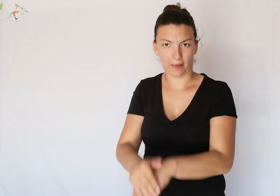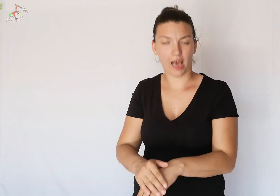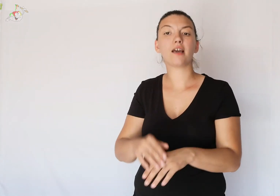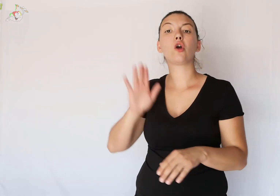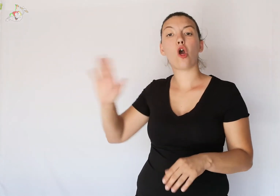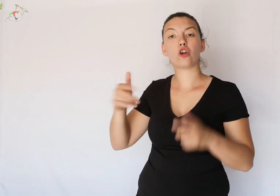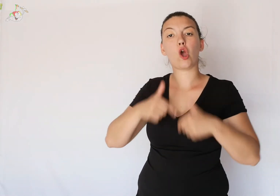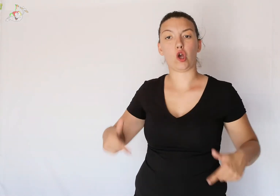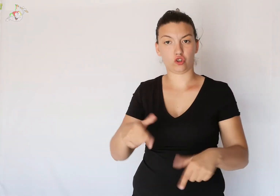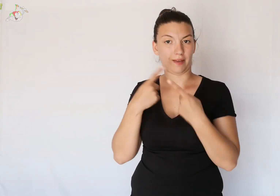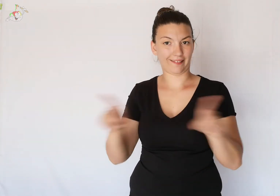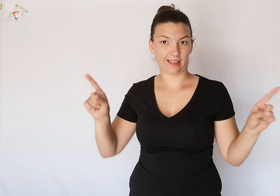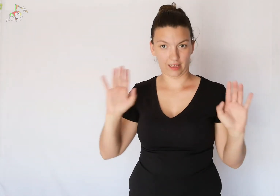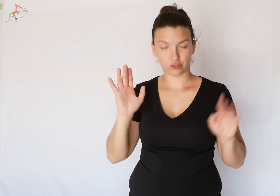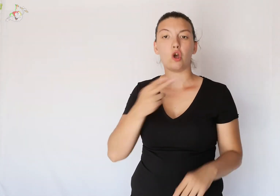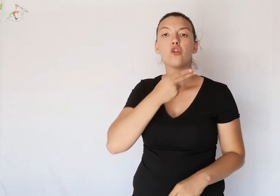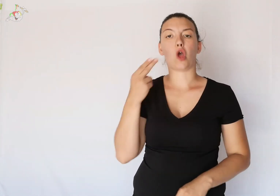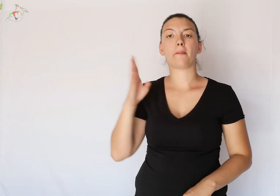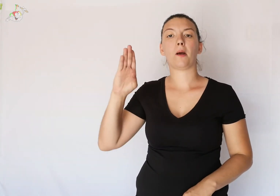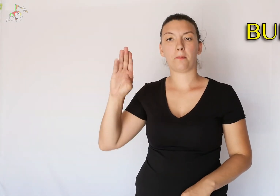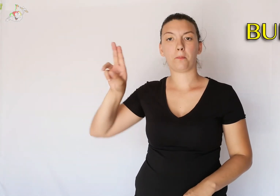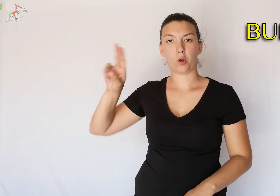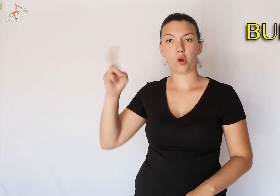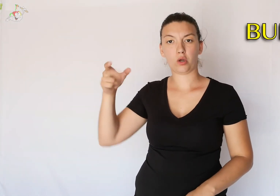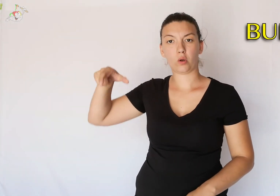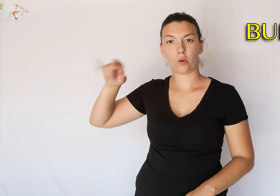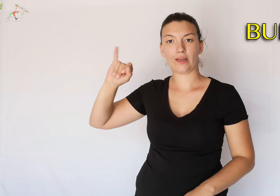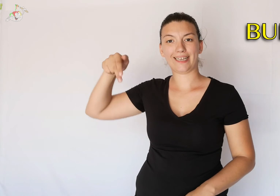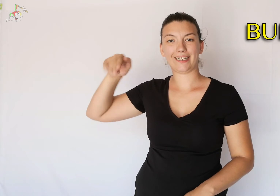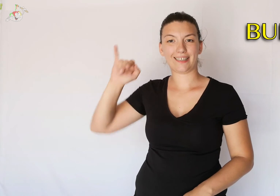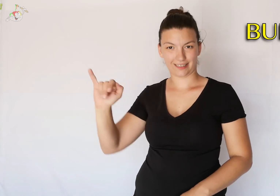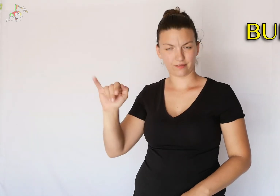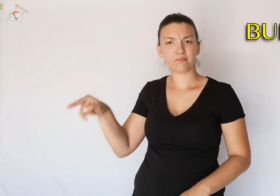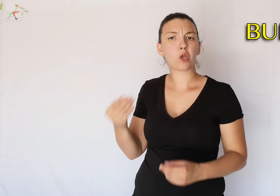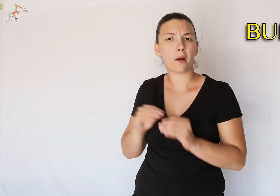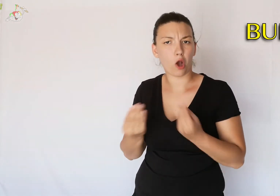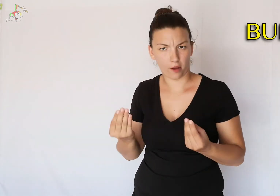They can but using a different costume which is called burqini.